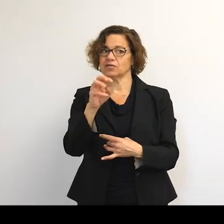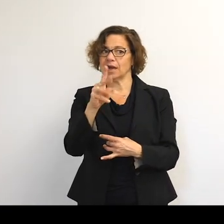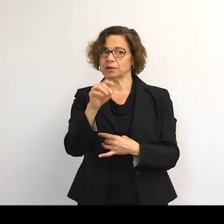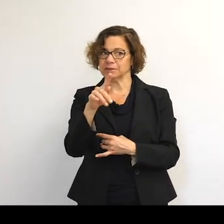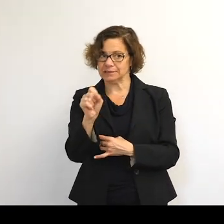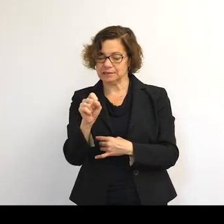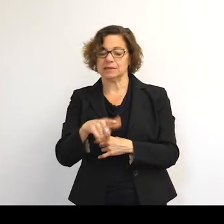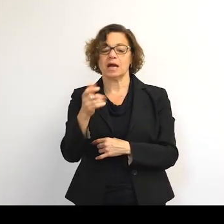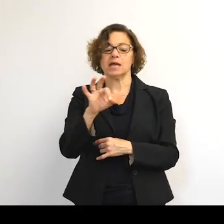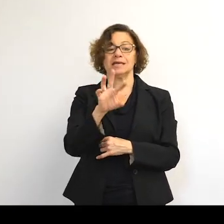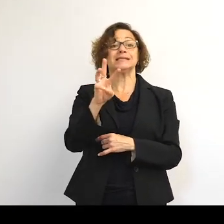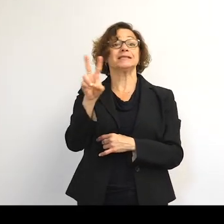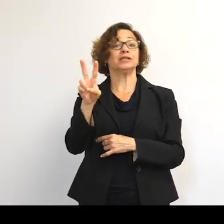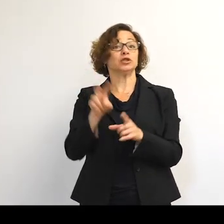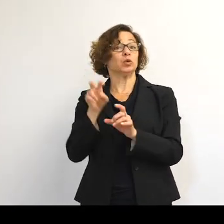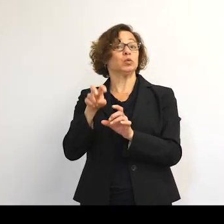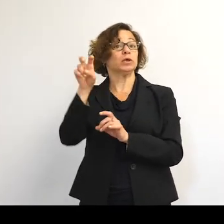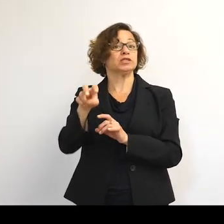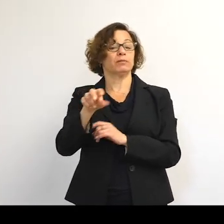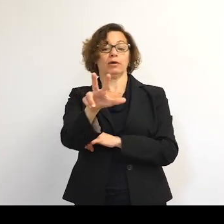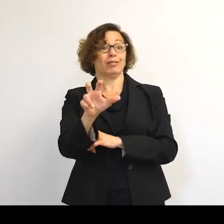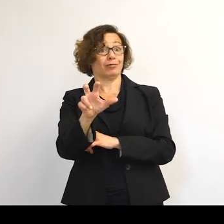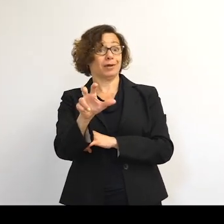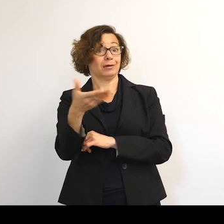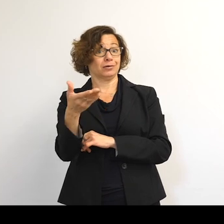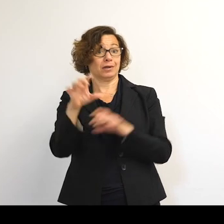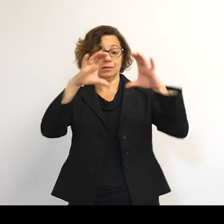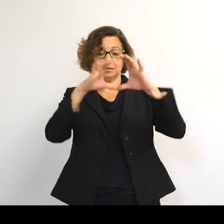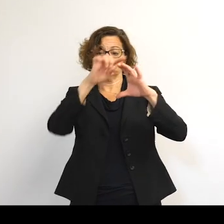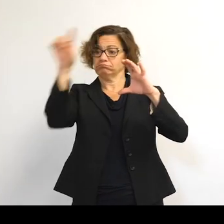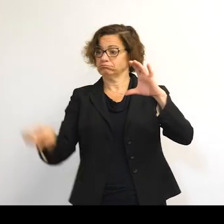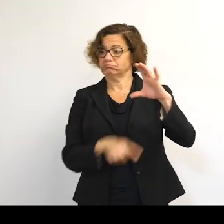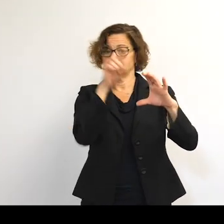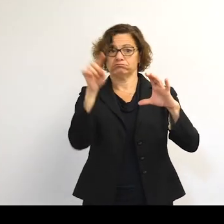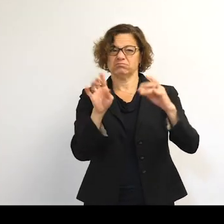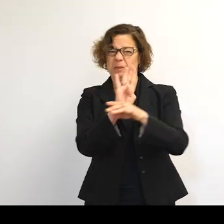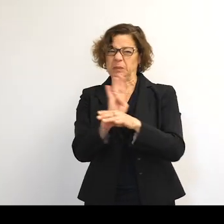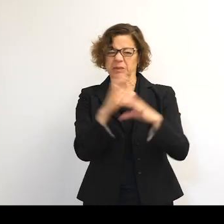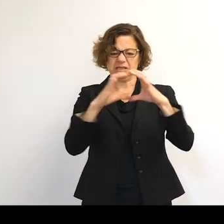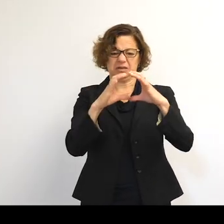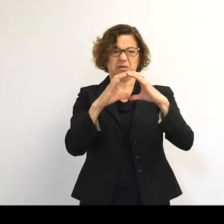So 1962-- we jump to 300 objects. Looking a lot busier now.